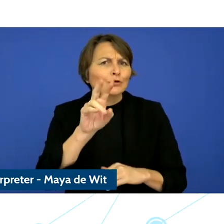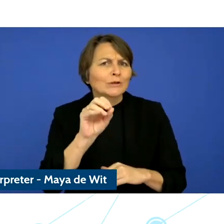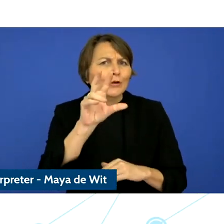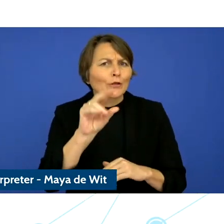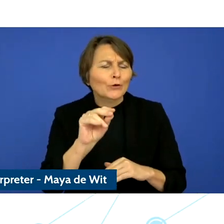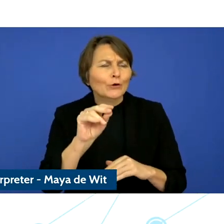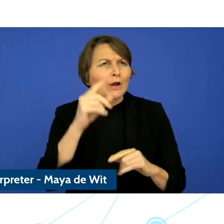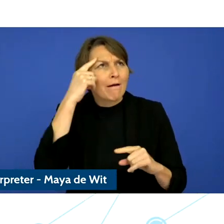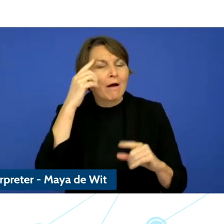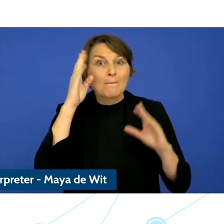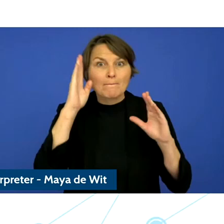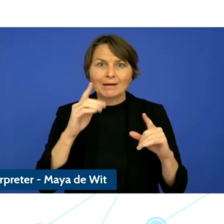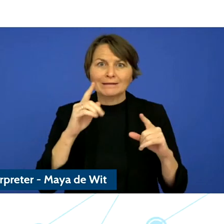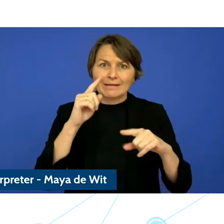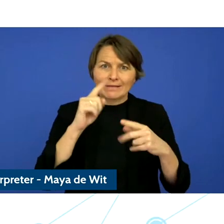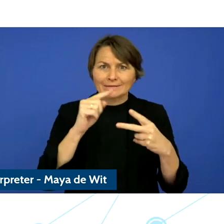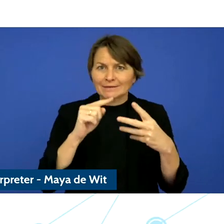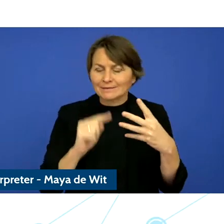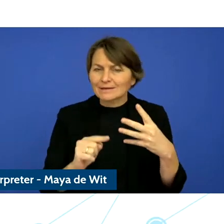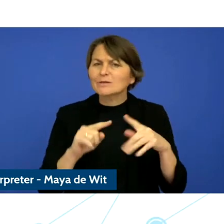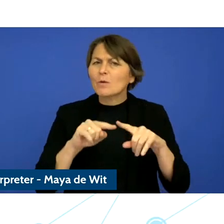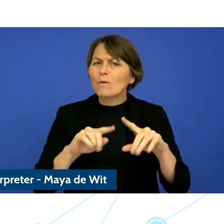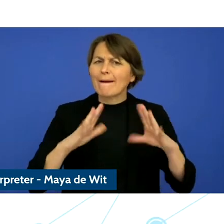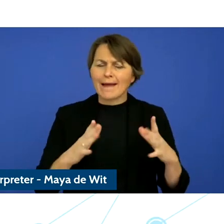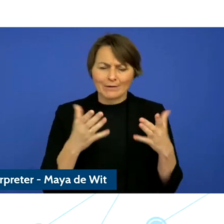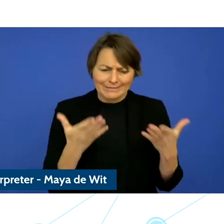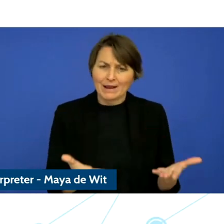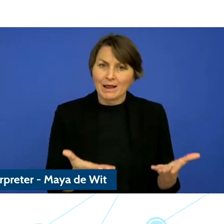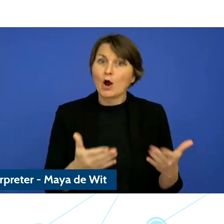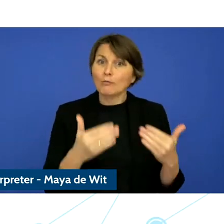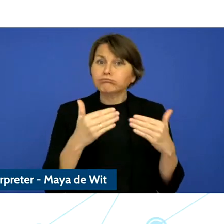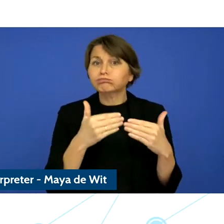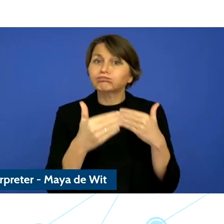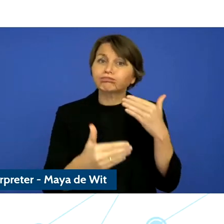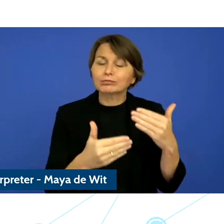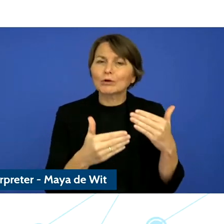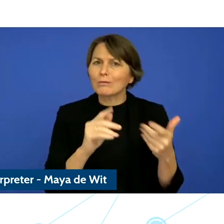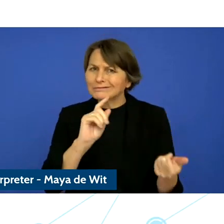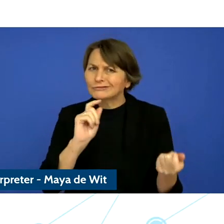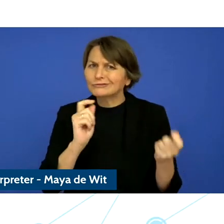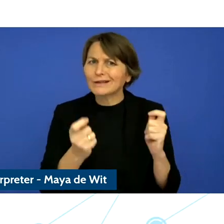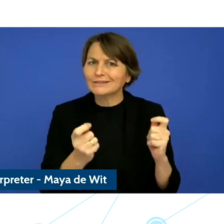for children and young people to live in the digital world that they deserving